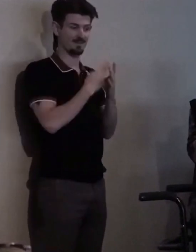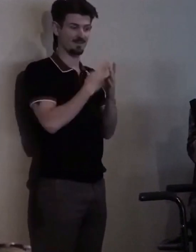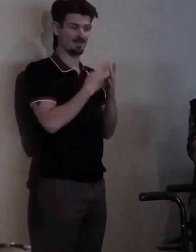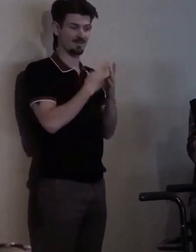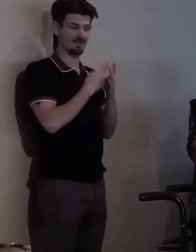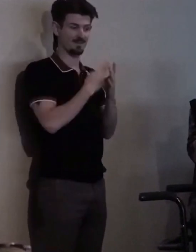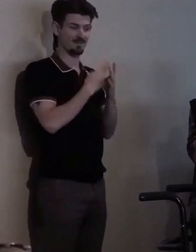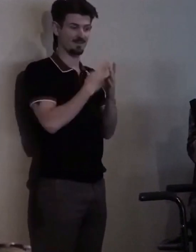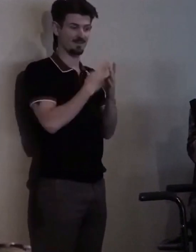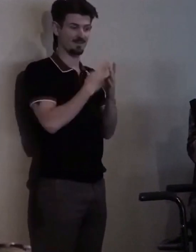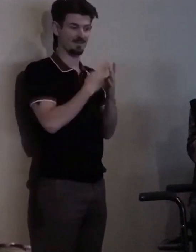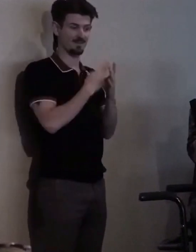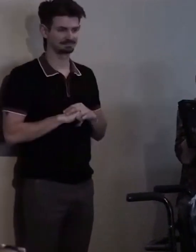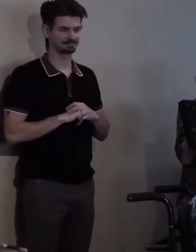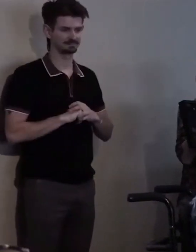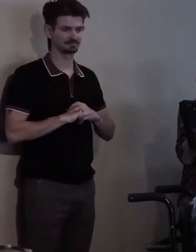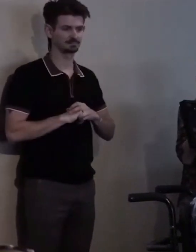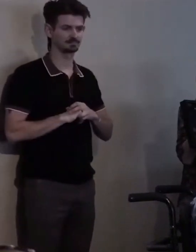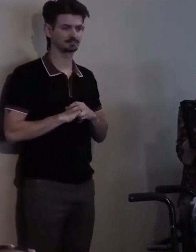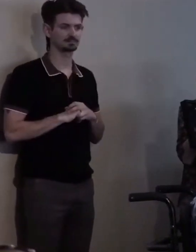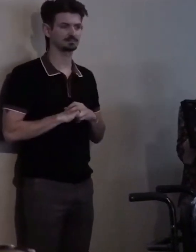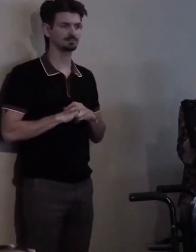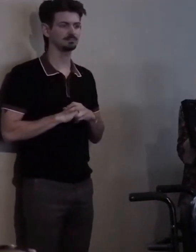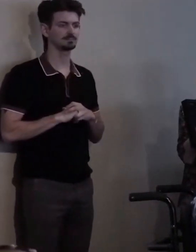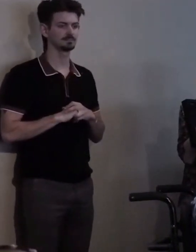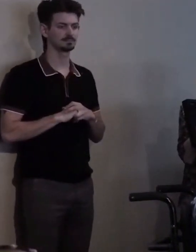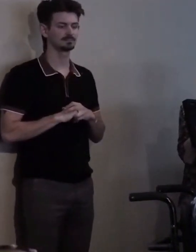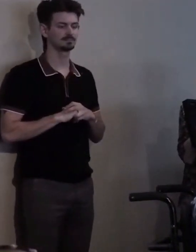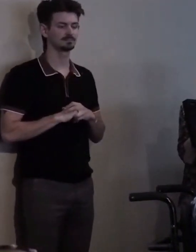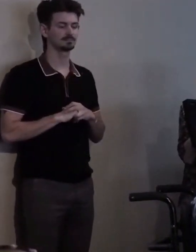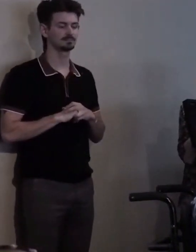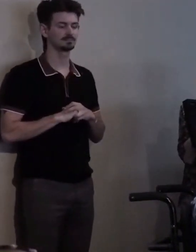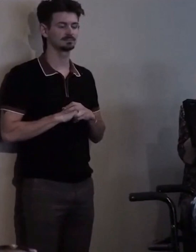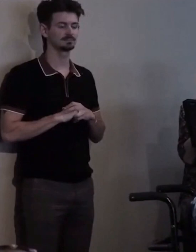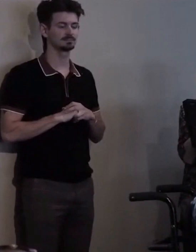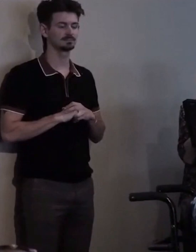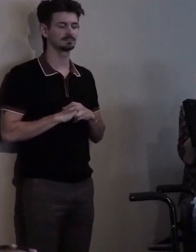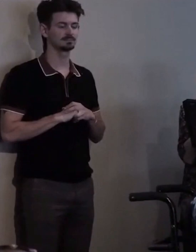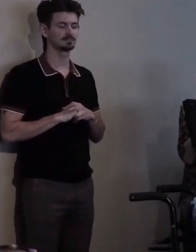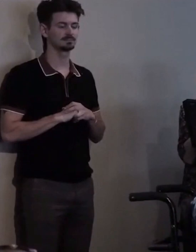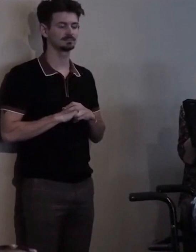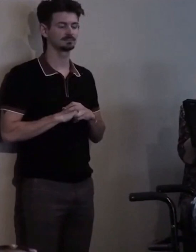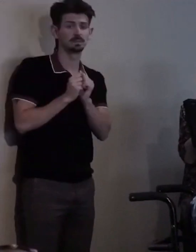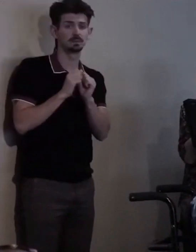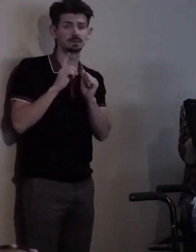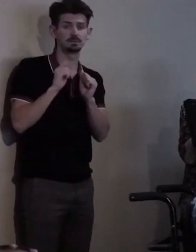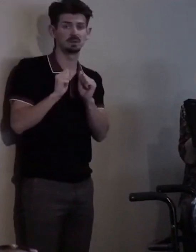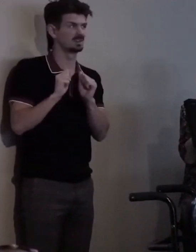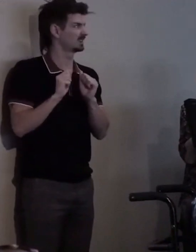When you are born with a disability at a time when there are no services,